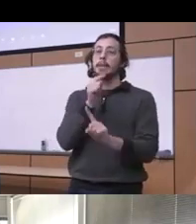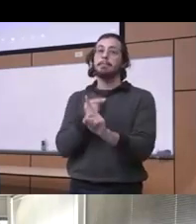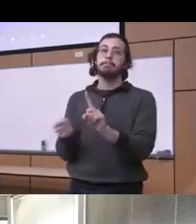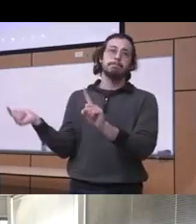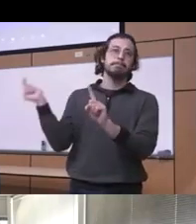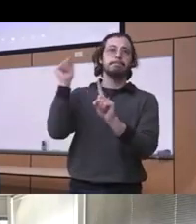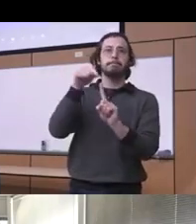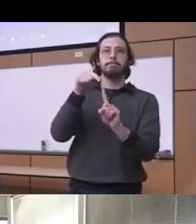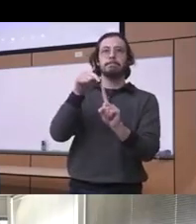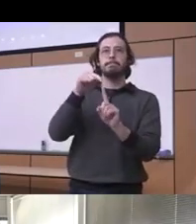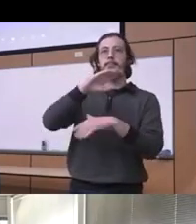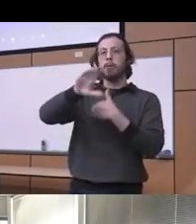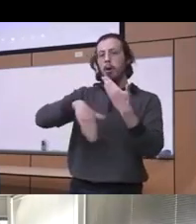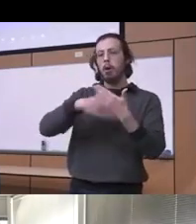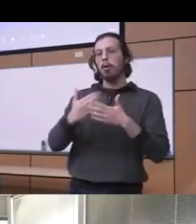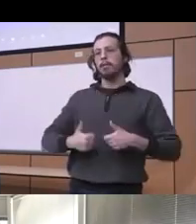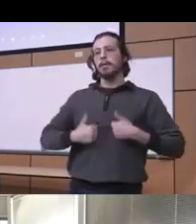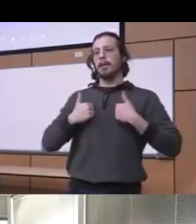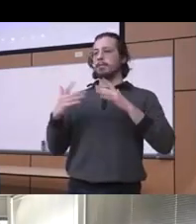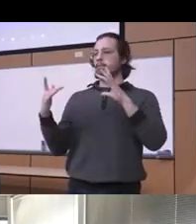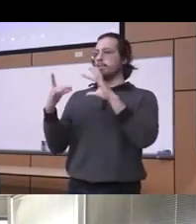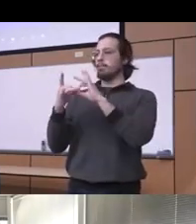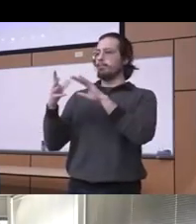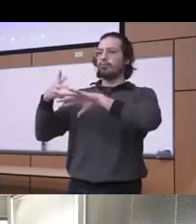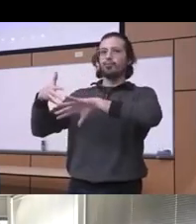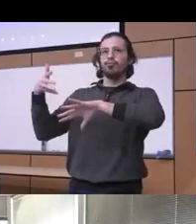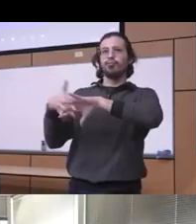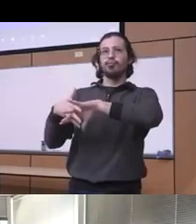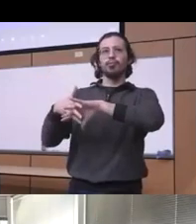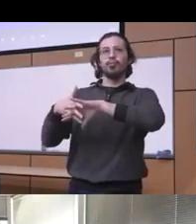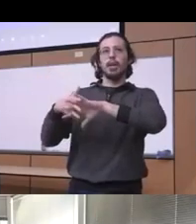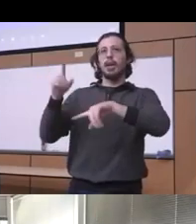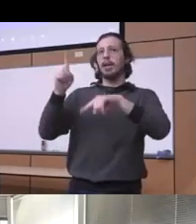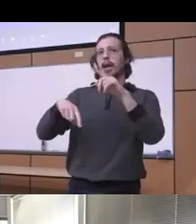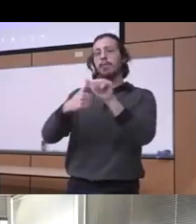life is interrelated we are all caught in an inscapable network of mutuality tied into a